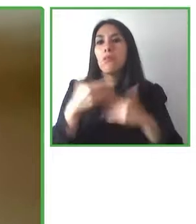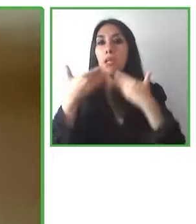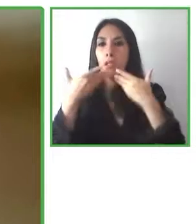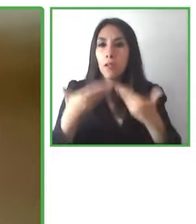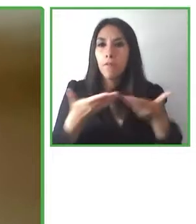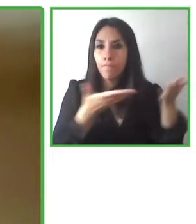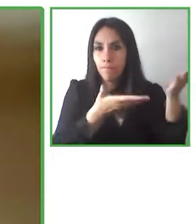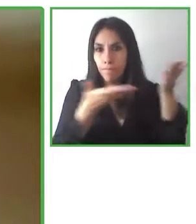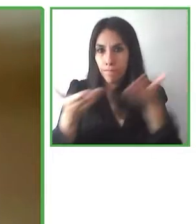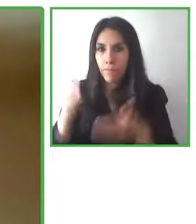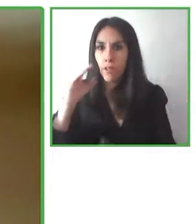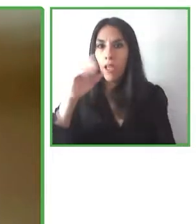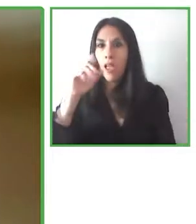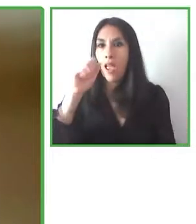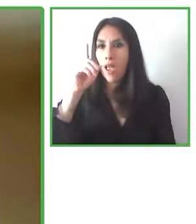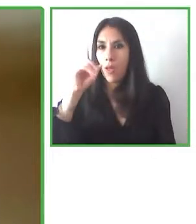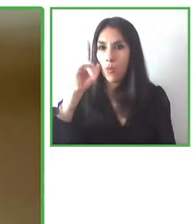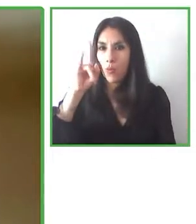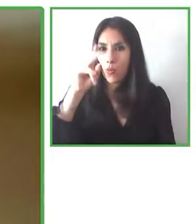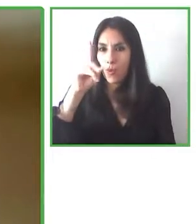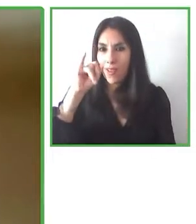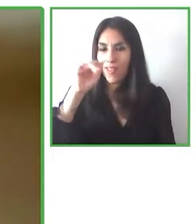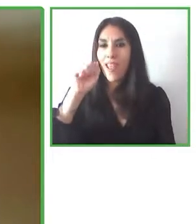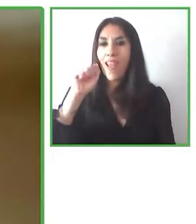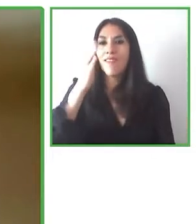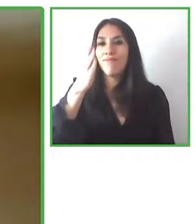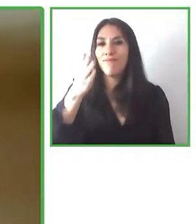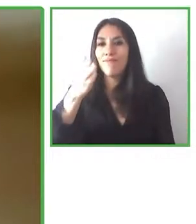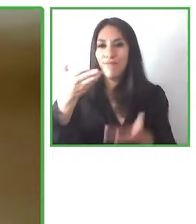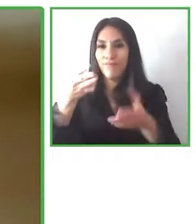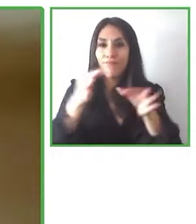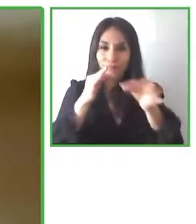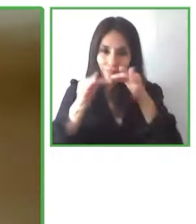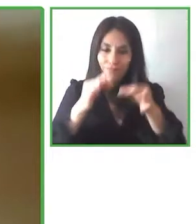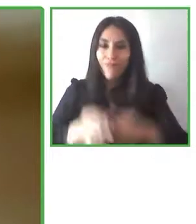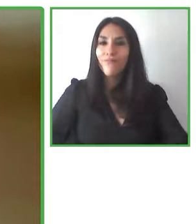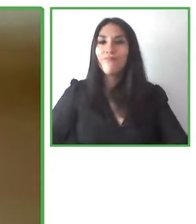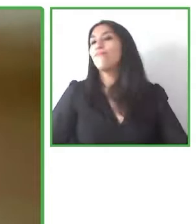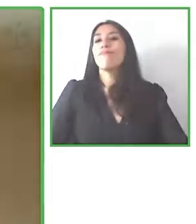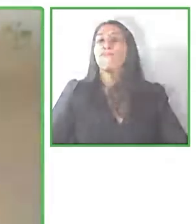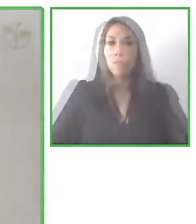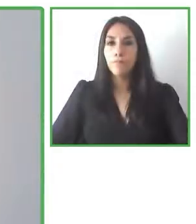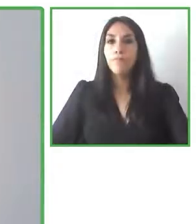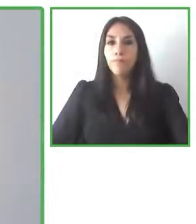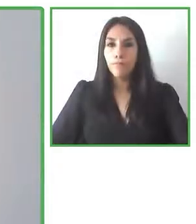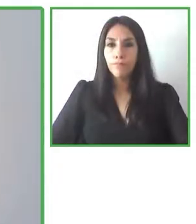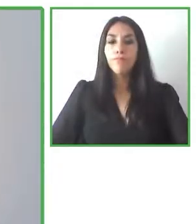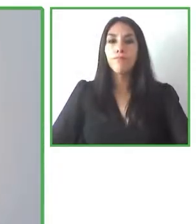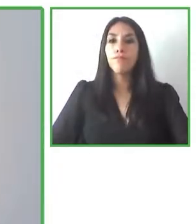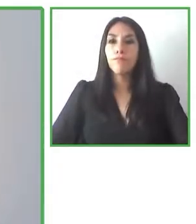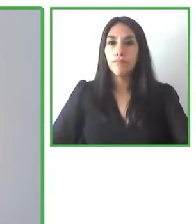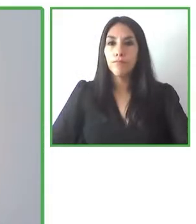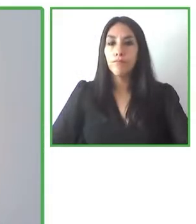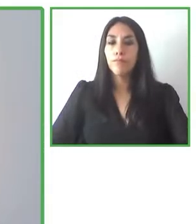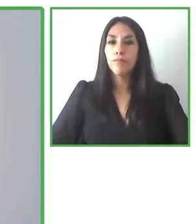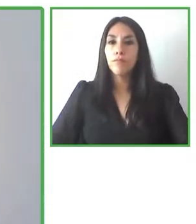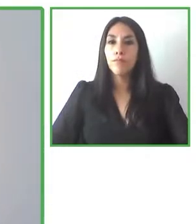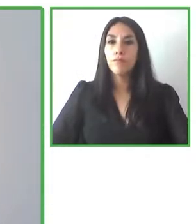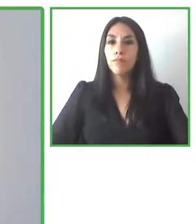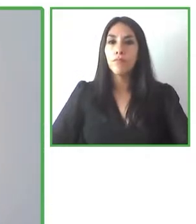Please Claudia goes ahead.